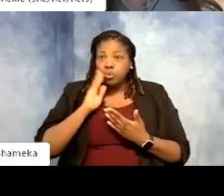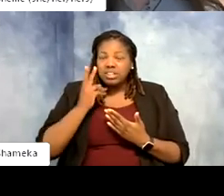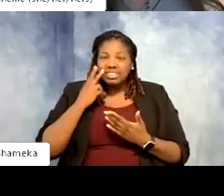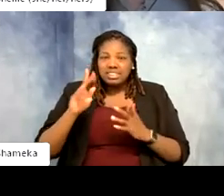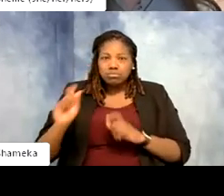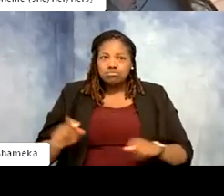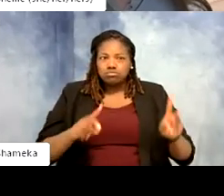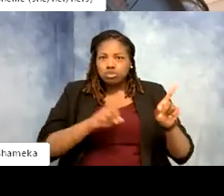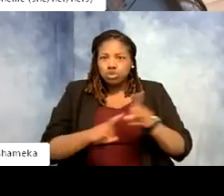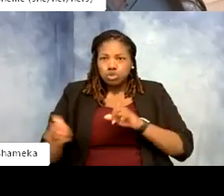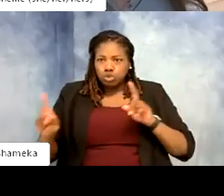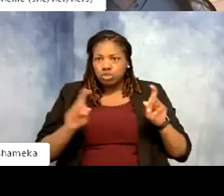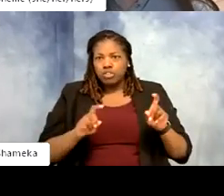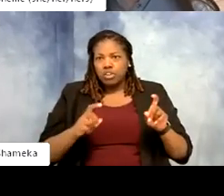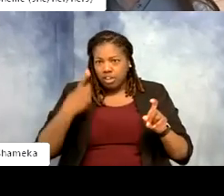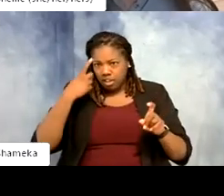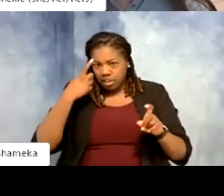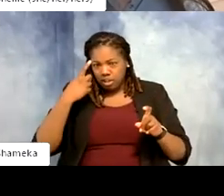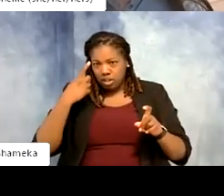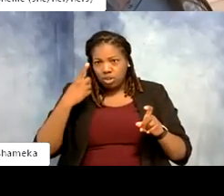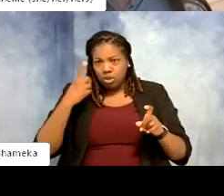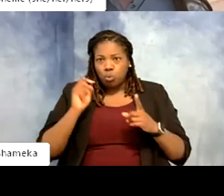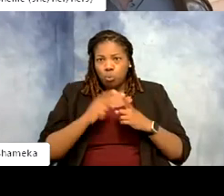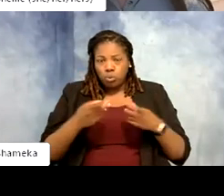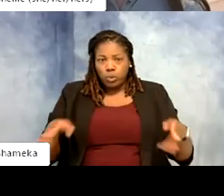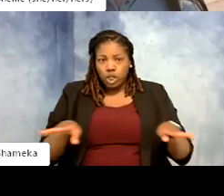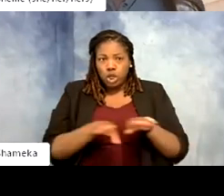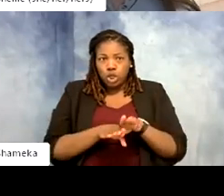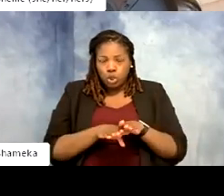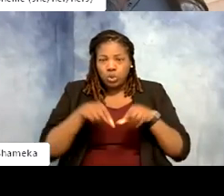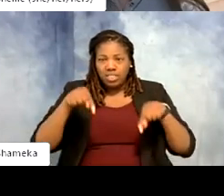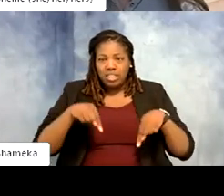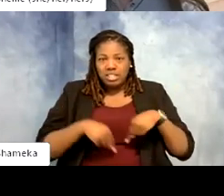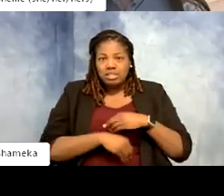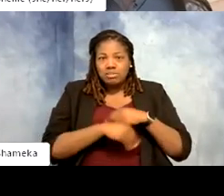in your web browser when we close the webinar, so educators if you wouldn't mind taking just a few